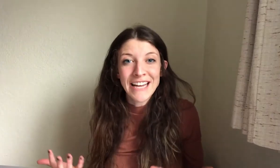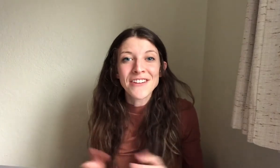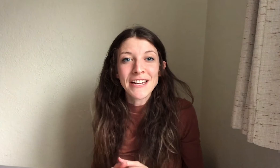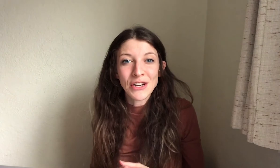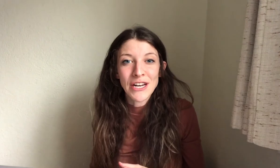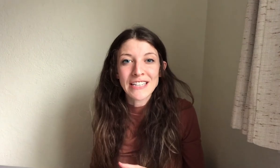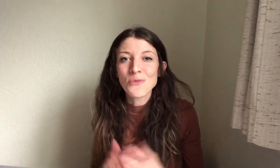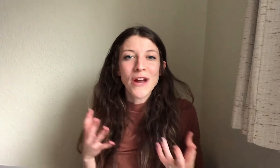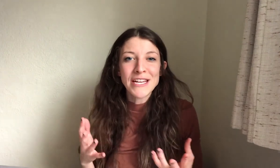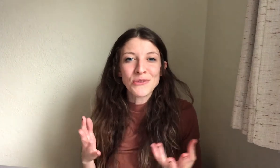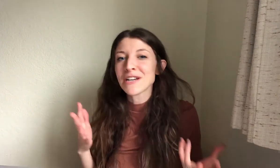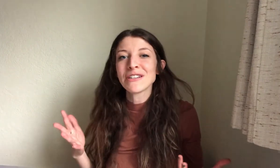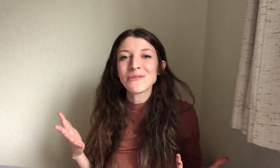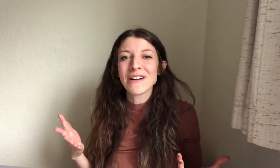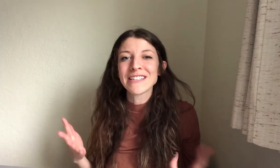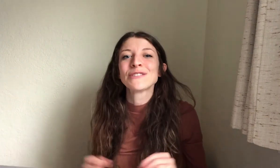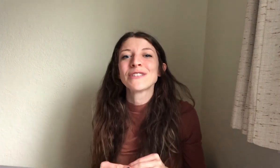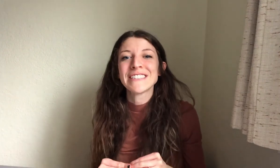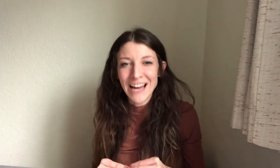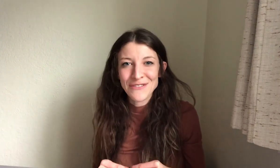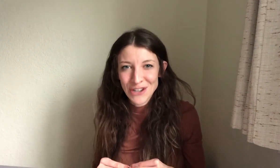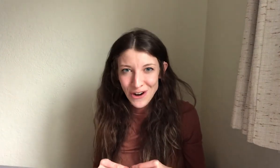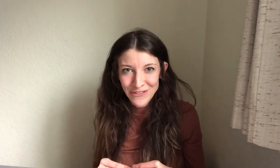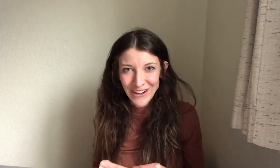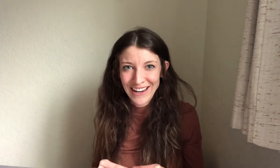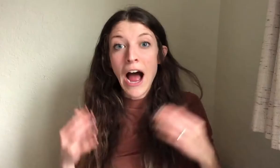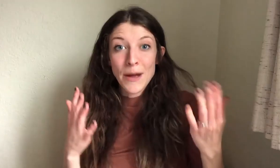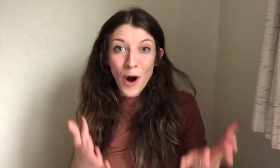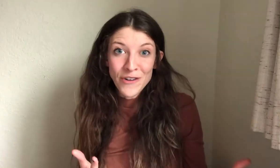Definite Hearing as a way to increase awareness for the deaf and hard of hearing. I am hard of